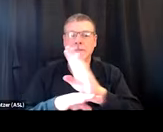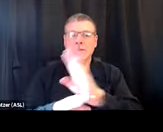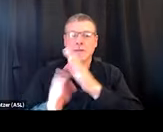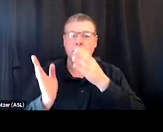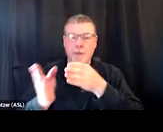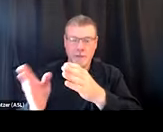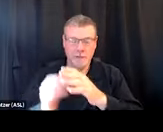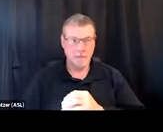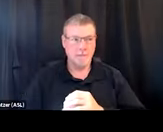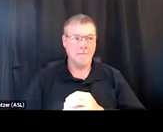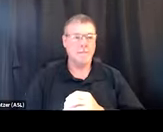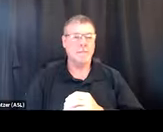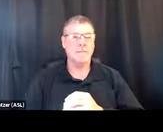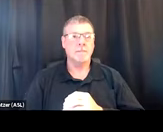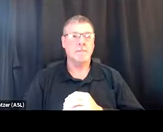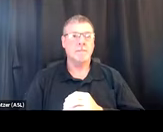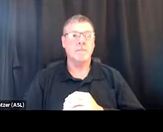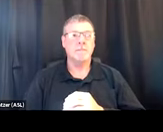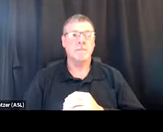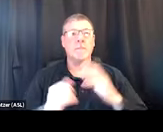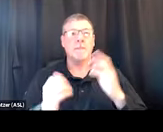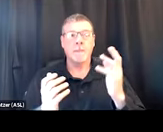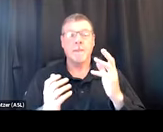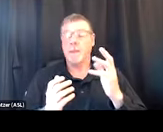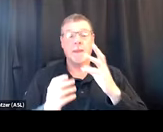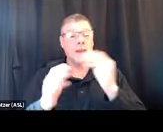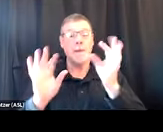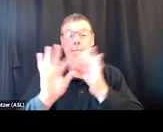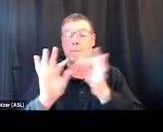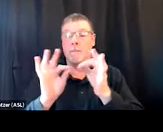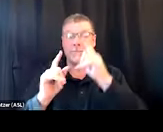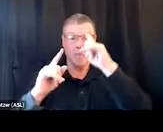and are just a message of hope and recovery and empowerment.